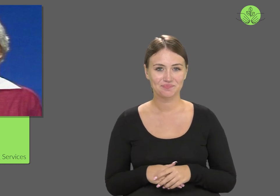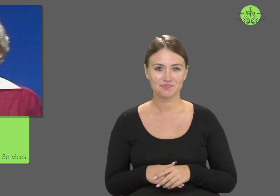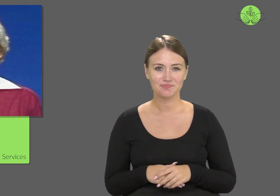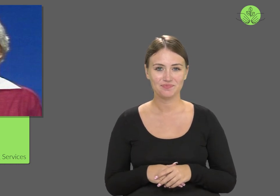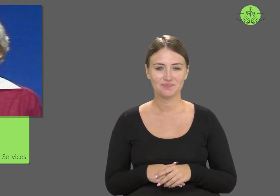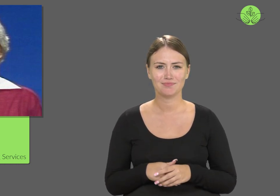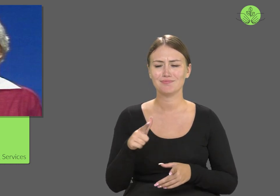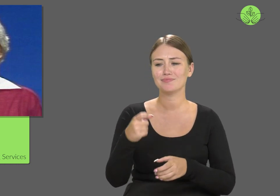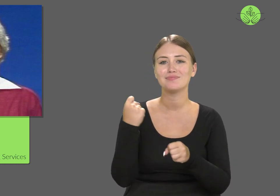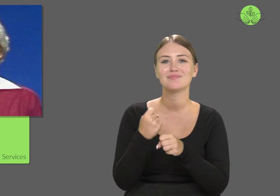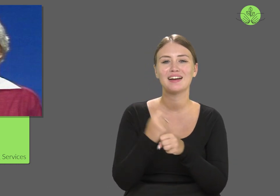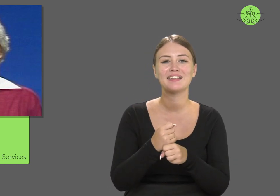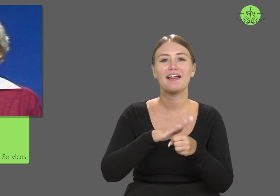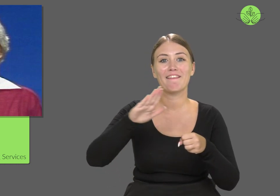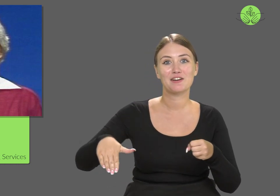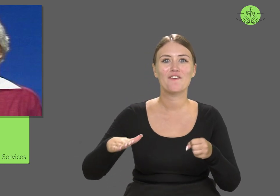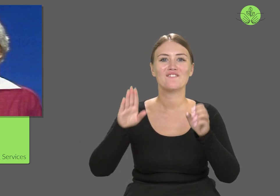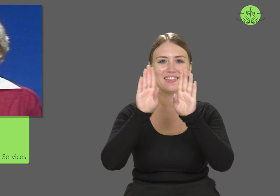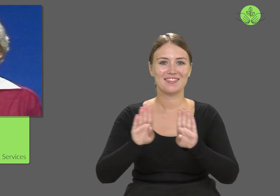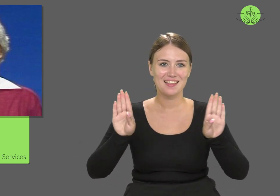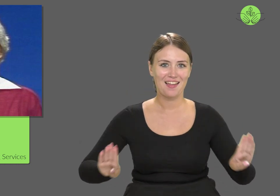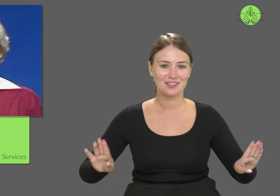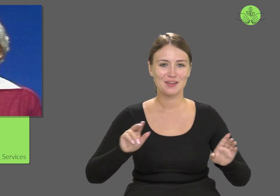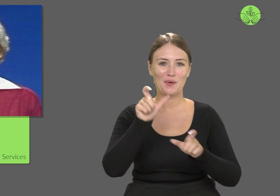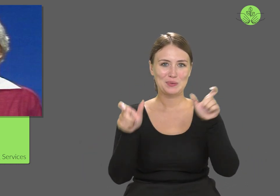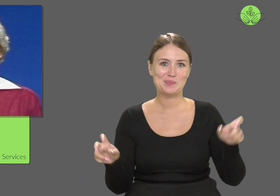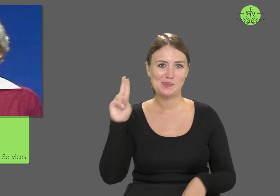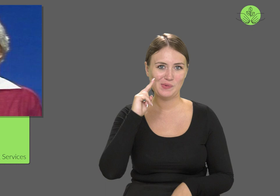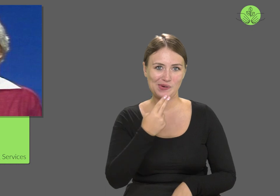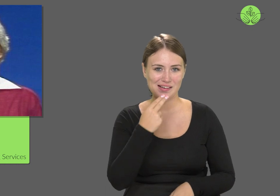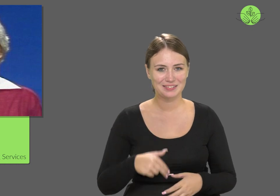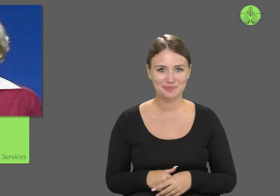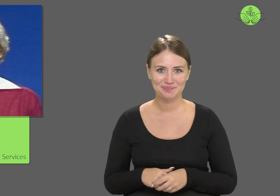She worked at the National Theatre for the Deaf.